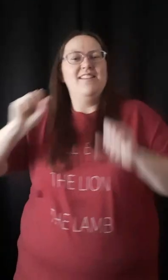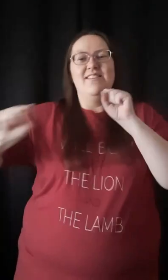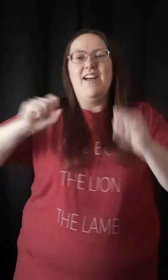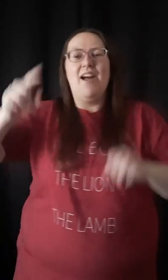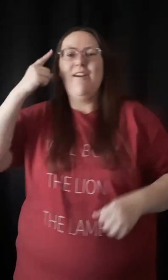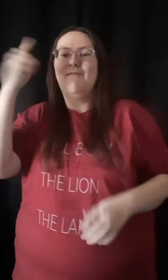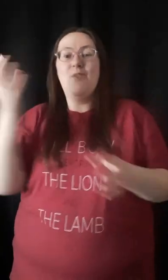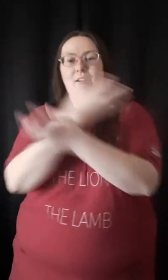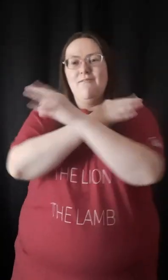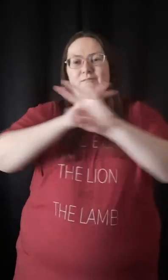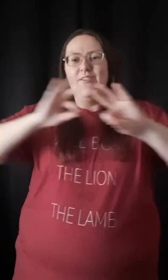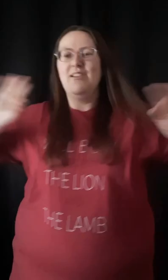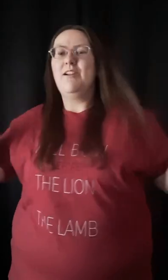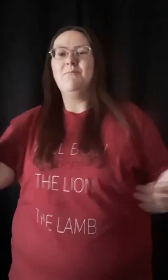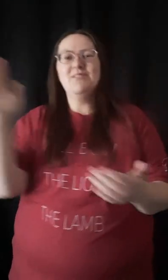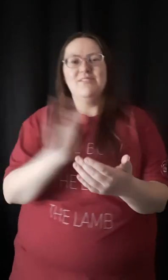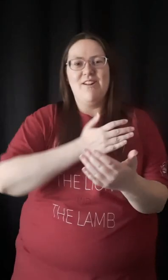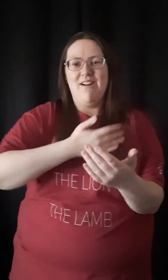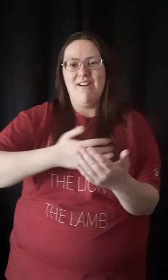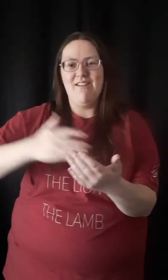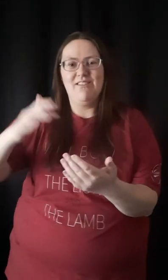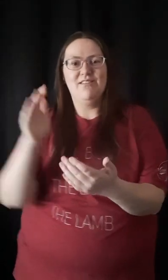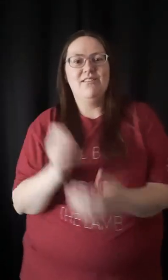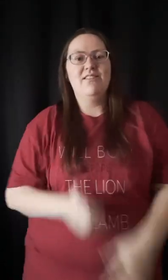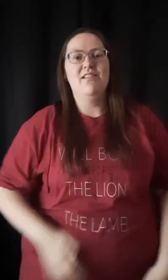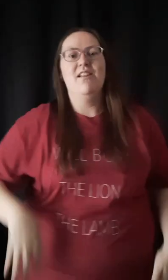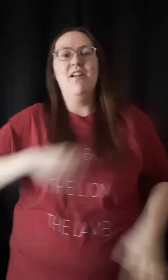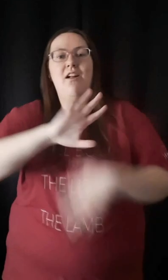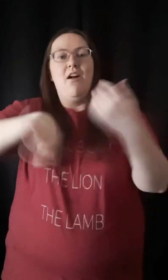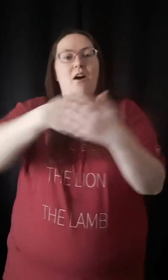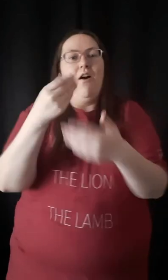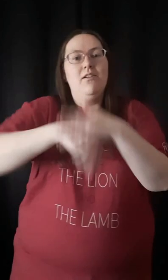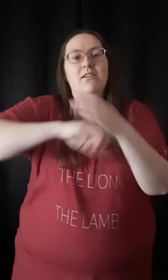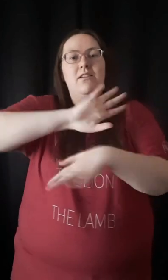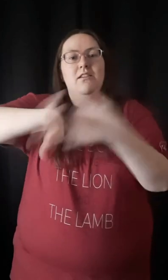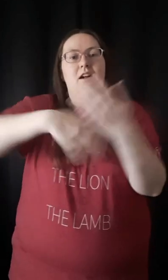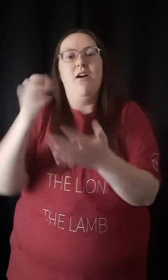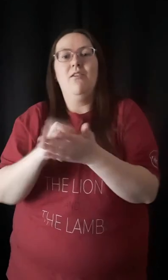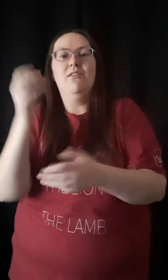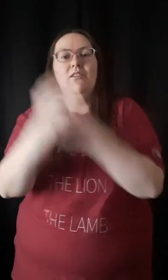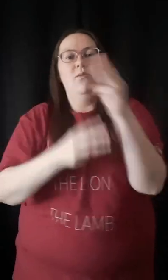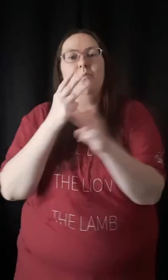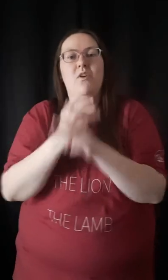Making loud their freedom song All in all